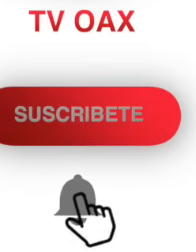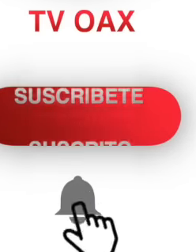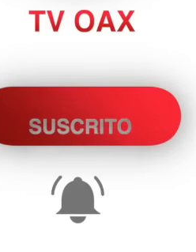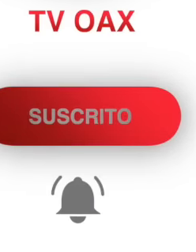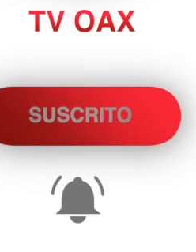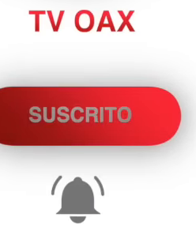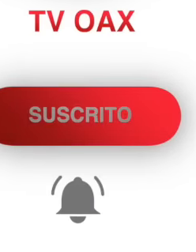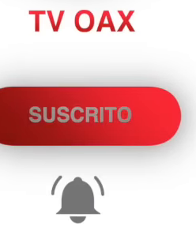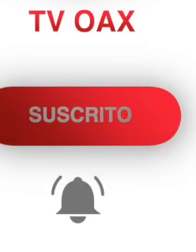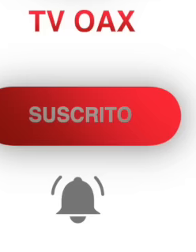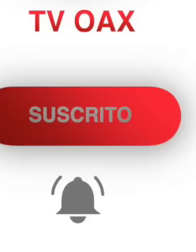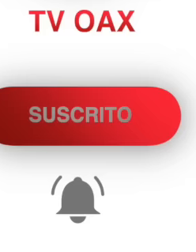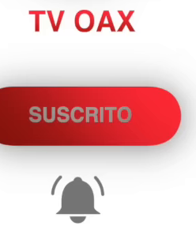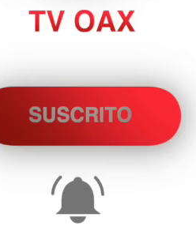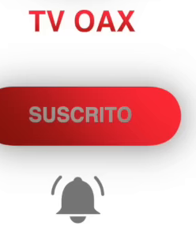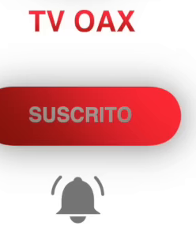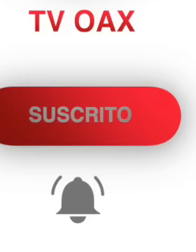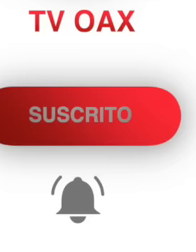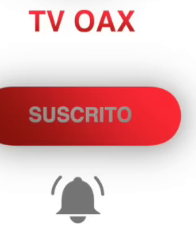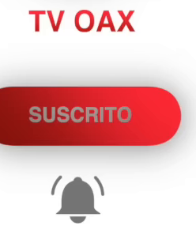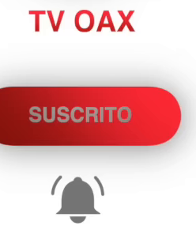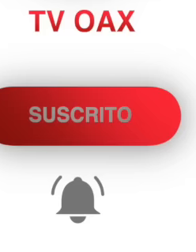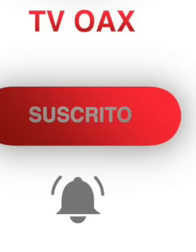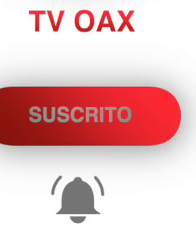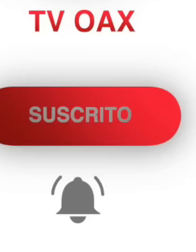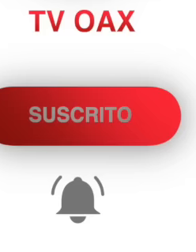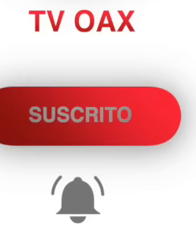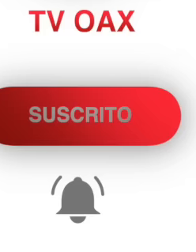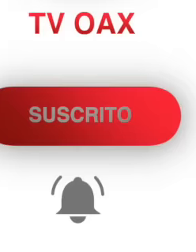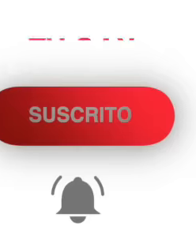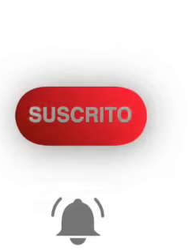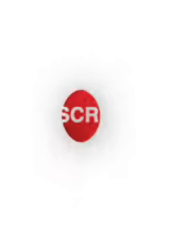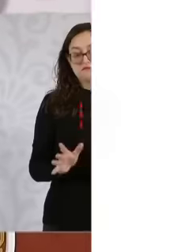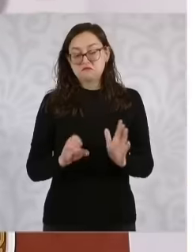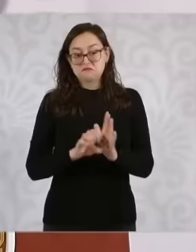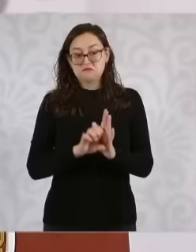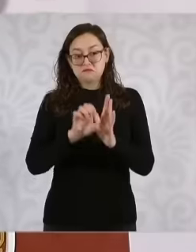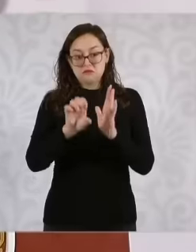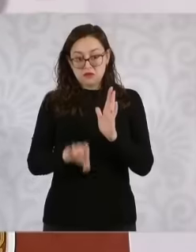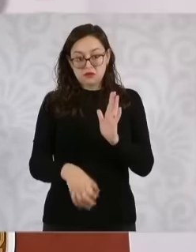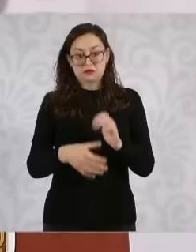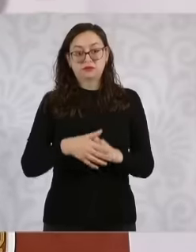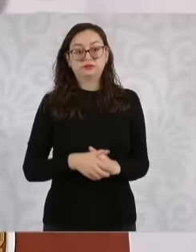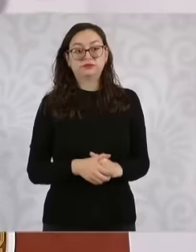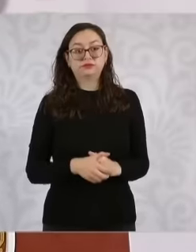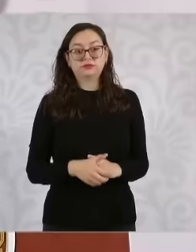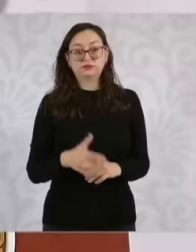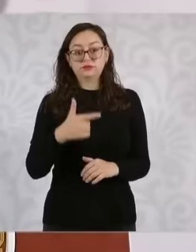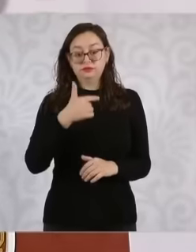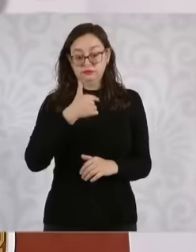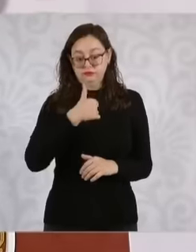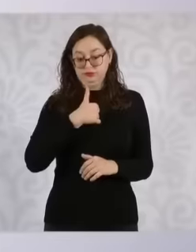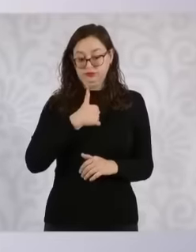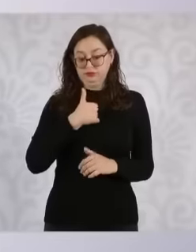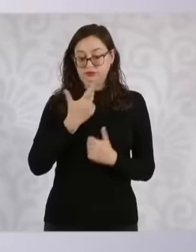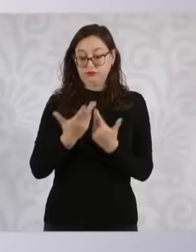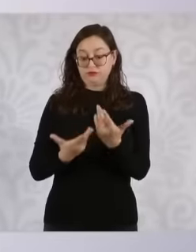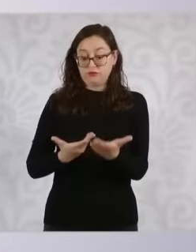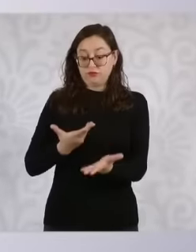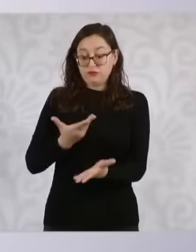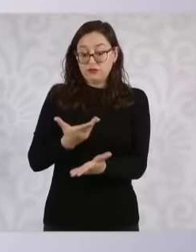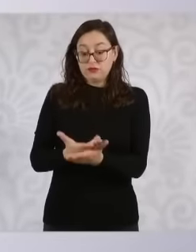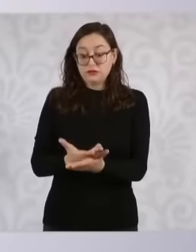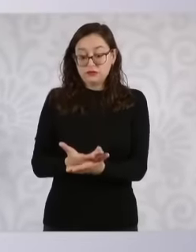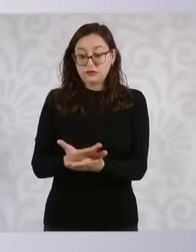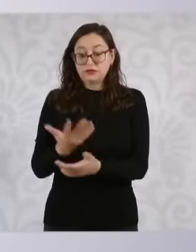sends, uh, all the candidates for ministers are nine, five women and four men